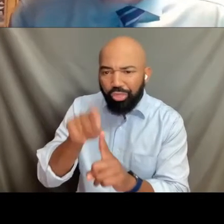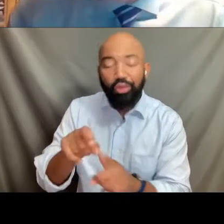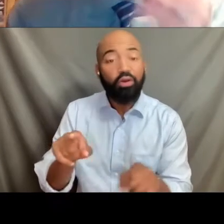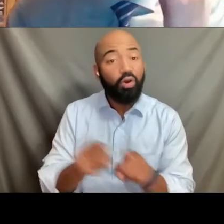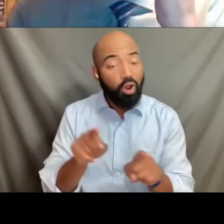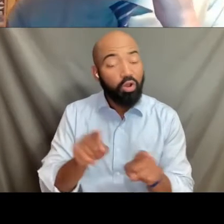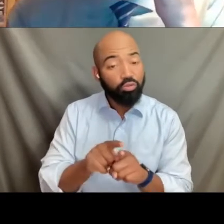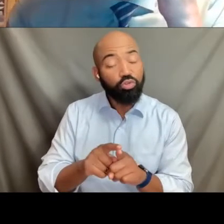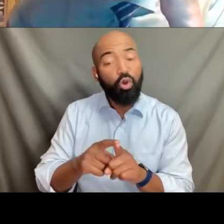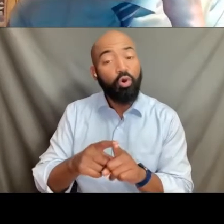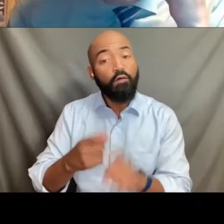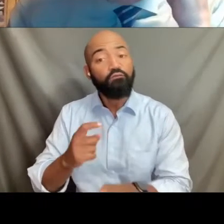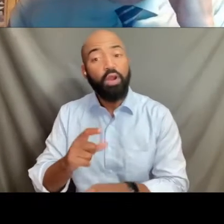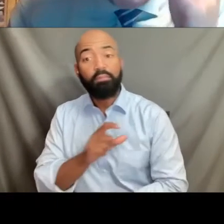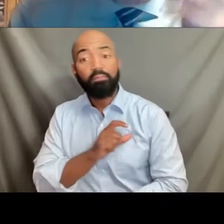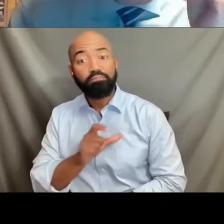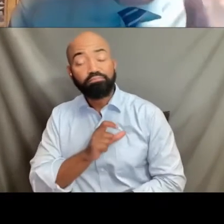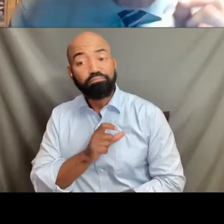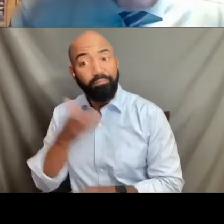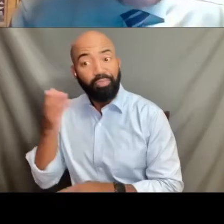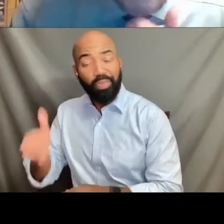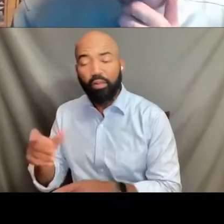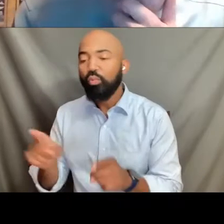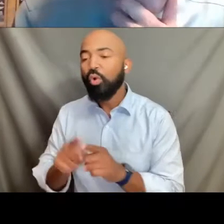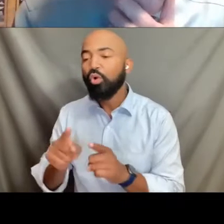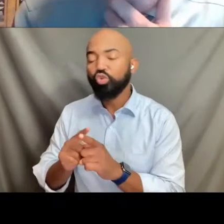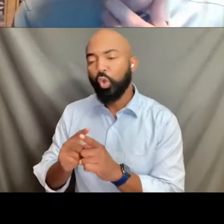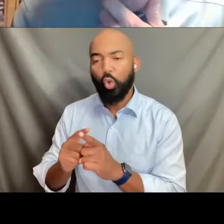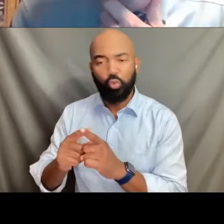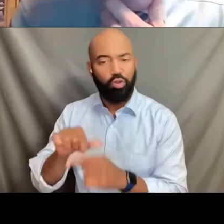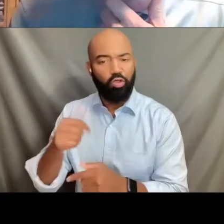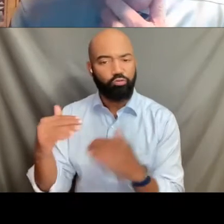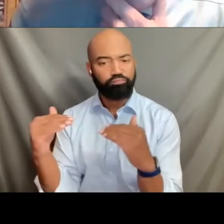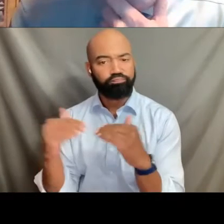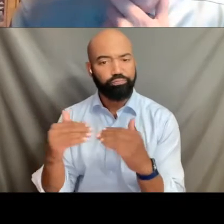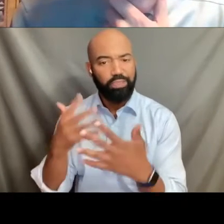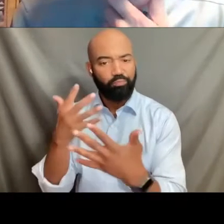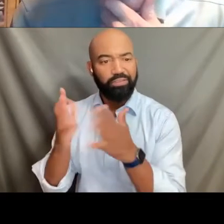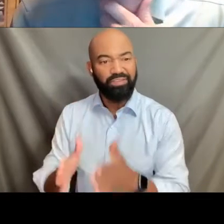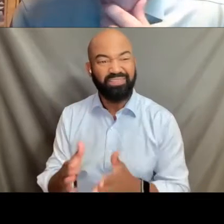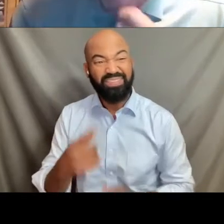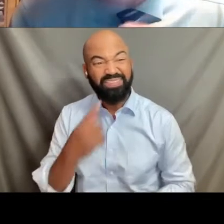And she comes forth and she says that, you know what, under the Americans for Disabilities Act,